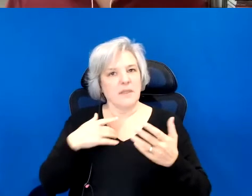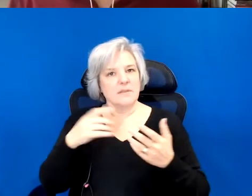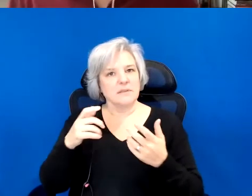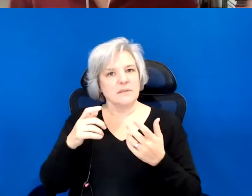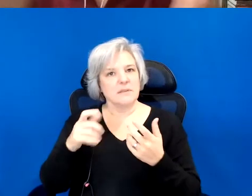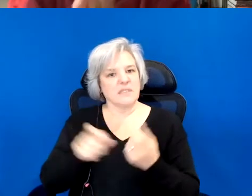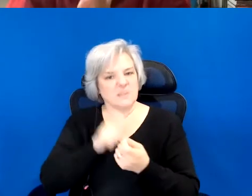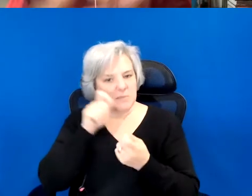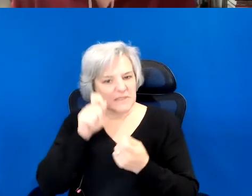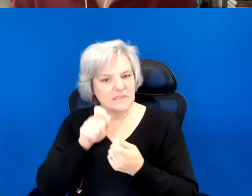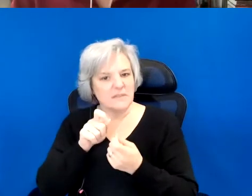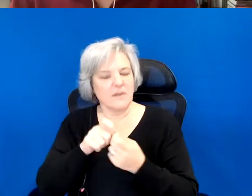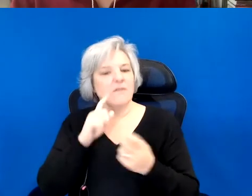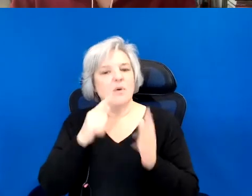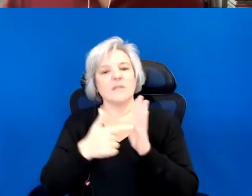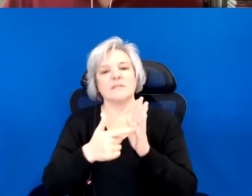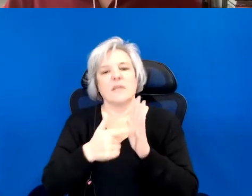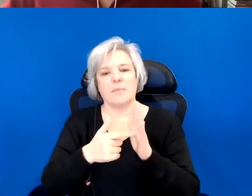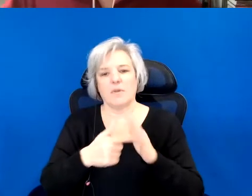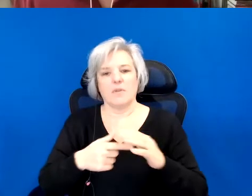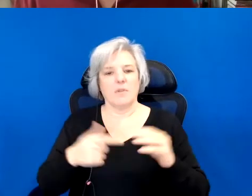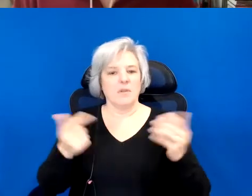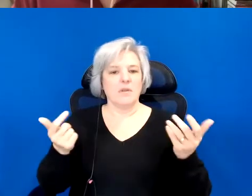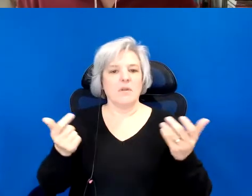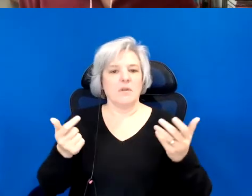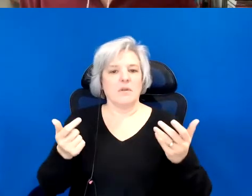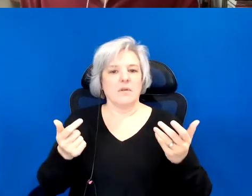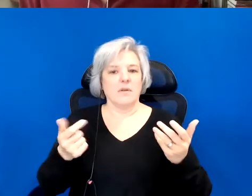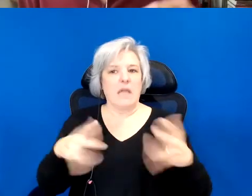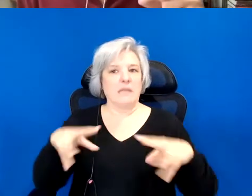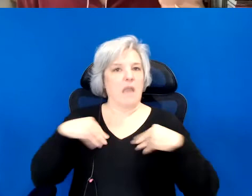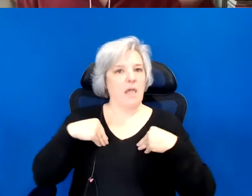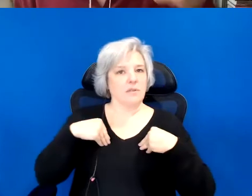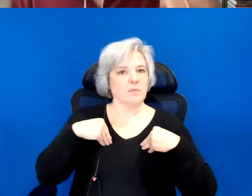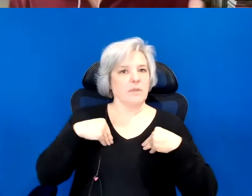Like for example, land acknowledgment. What would it mean to say, these are the ways